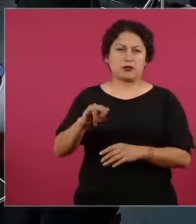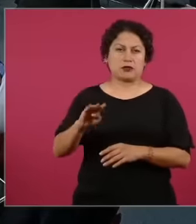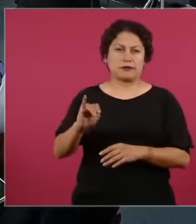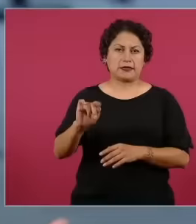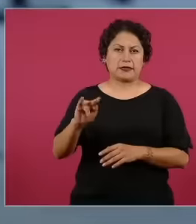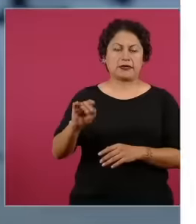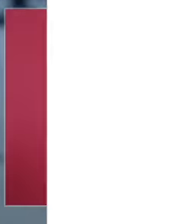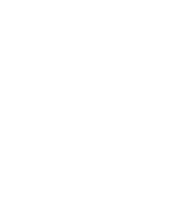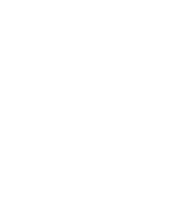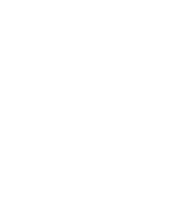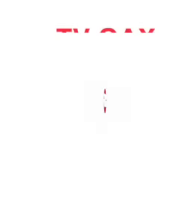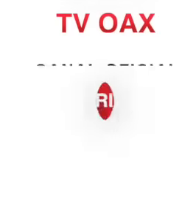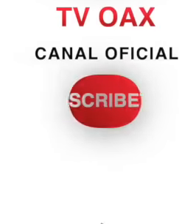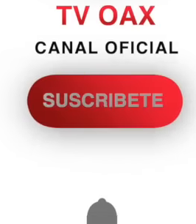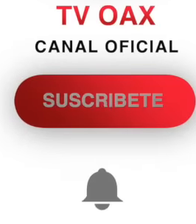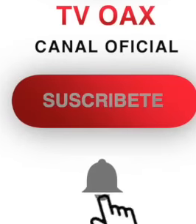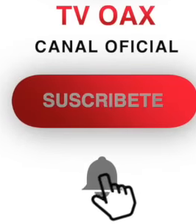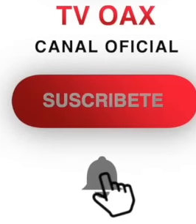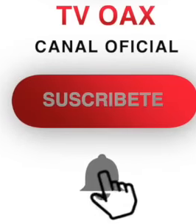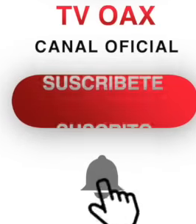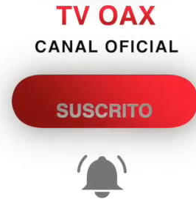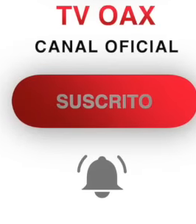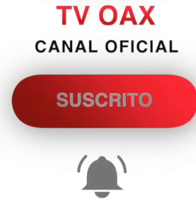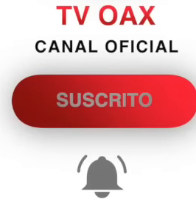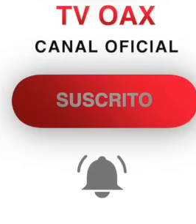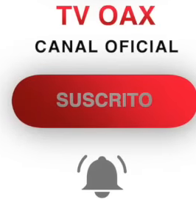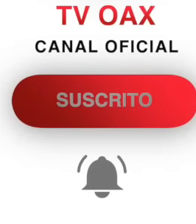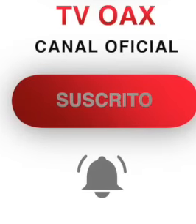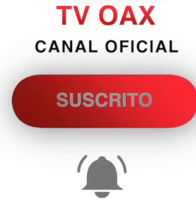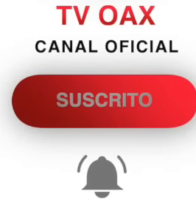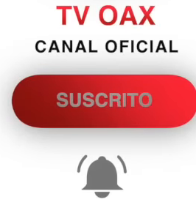regarding the situation in Venezuela. How is it going? What would be the relationship with the